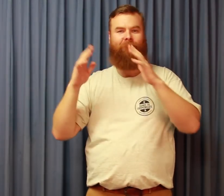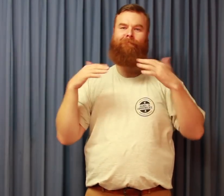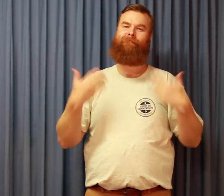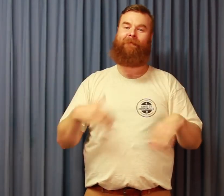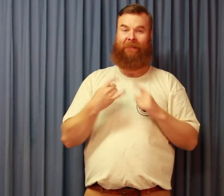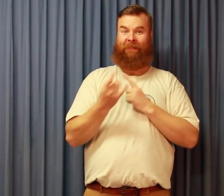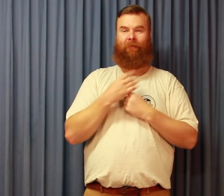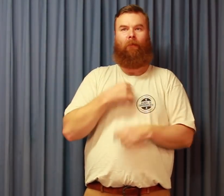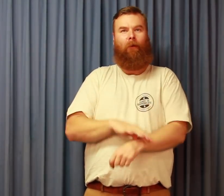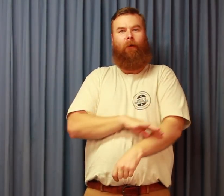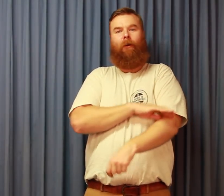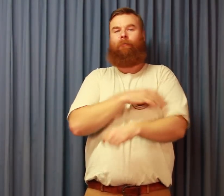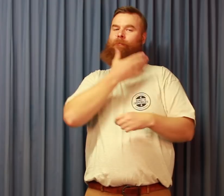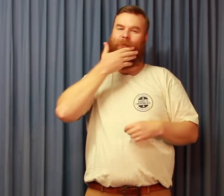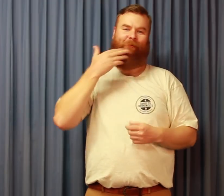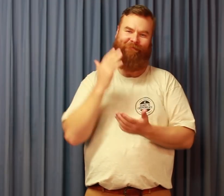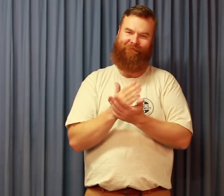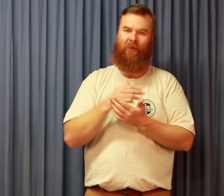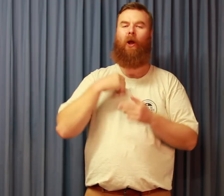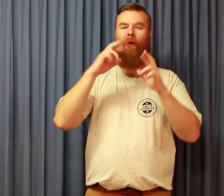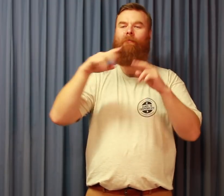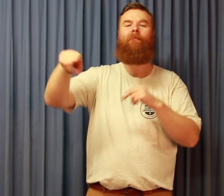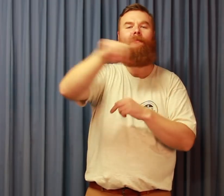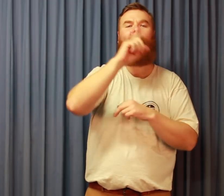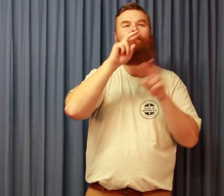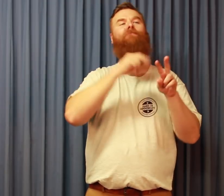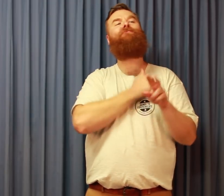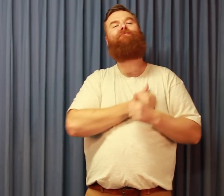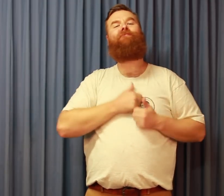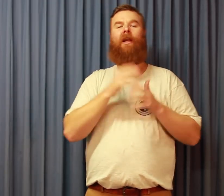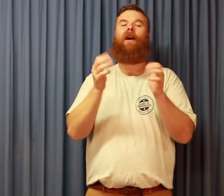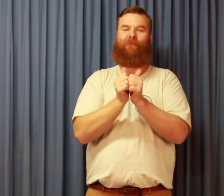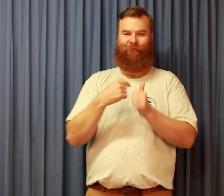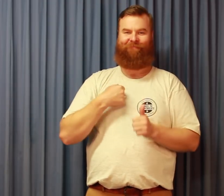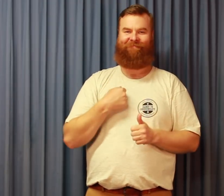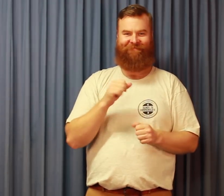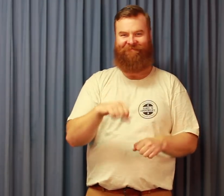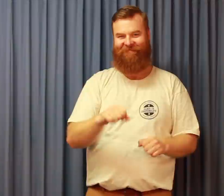Wow… I myself felt goose bumps. It was truly beautiful! I hope all of you people who watched, enjoyed it and agree with me.